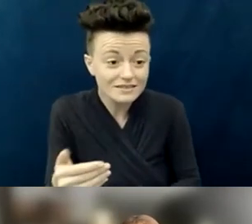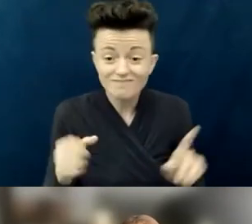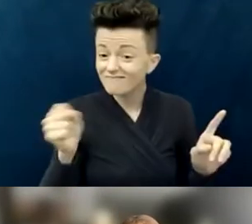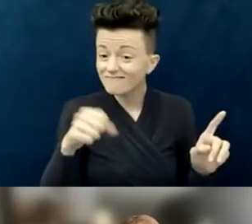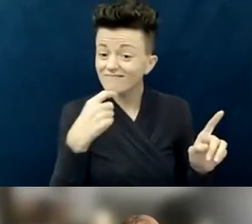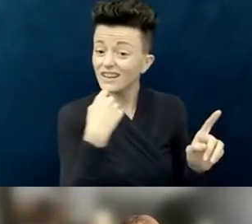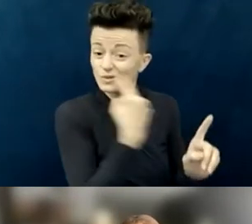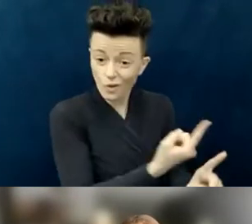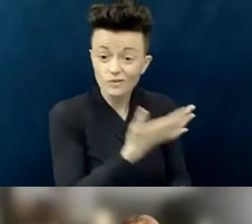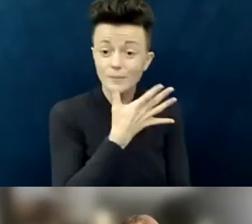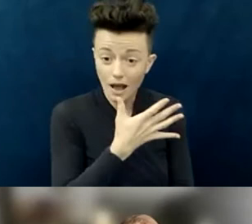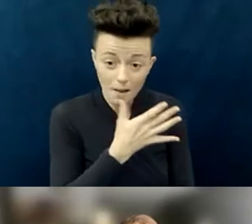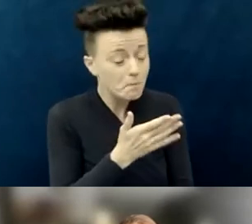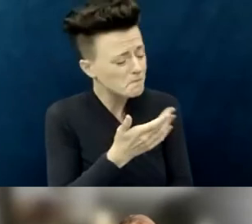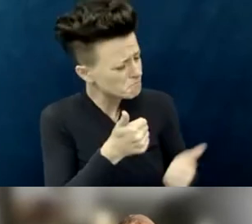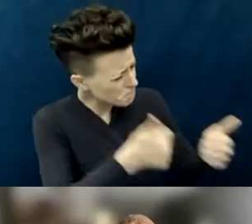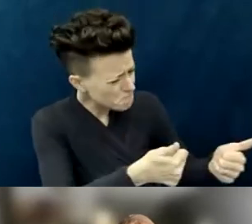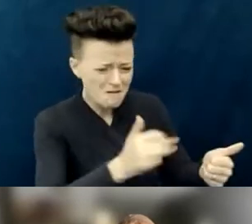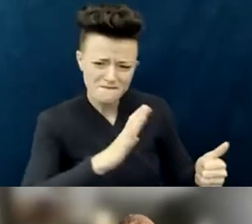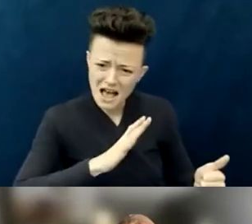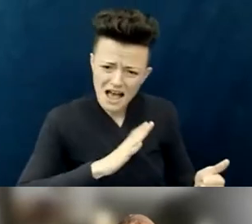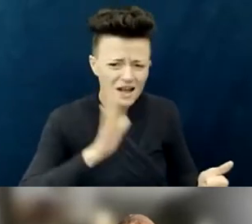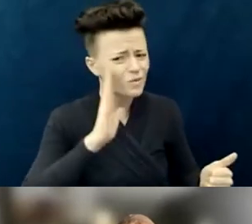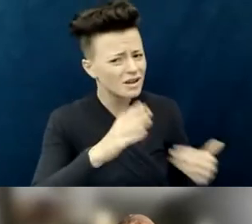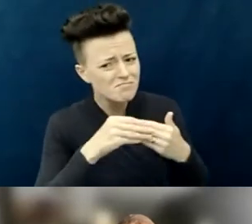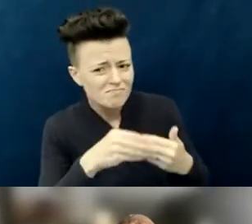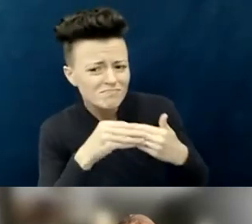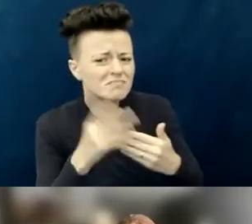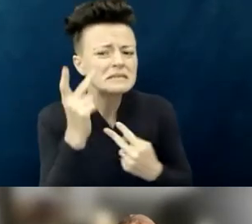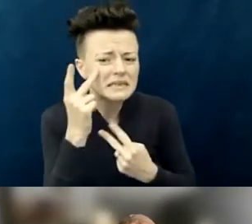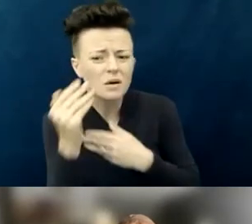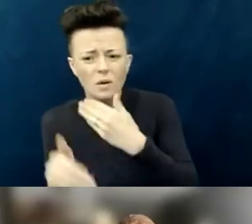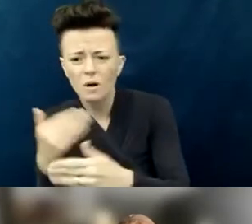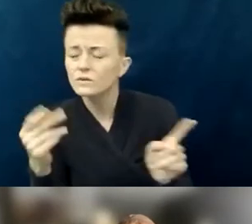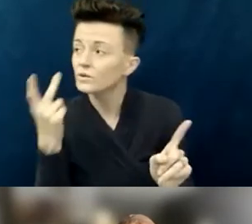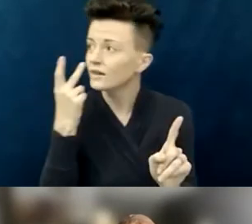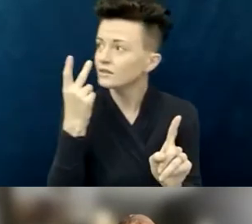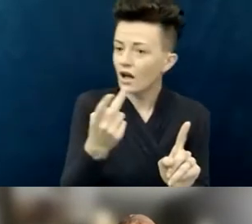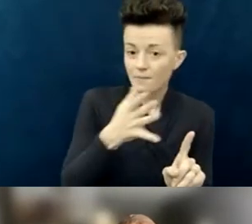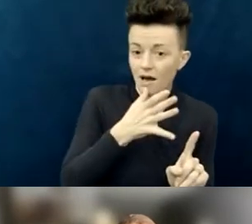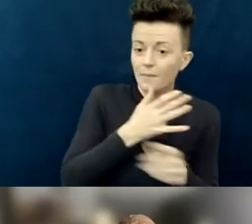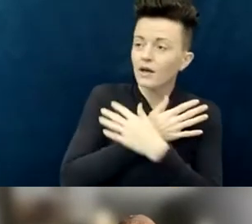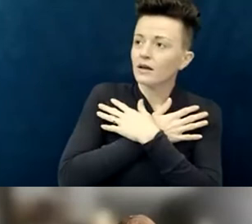After I said that, you could see her relax and the tears come to her eyes;